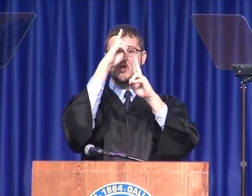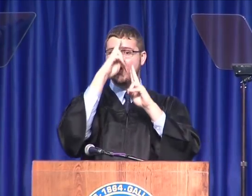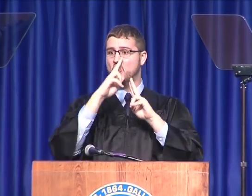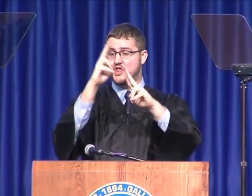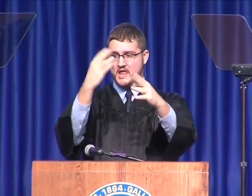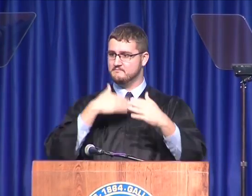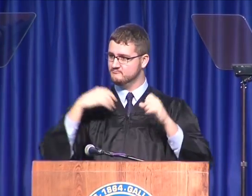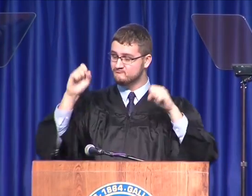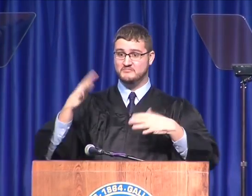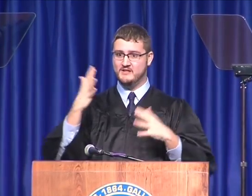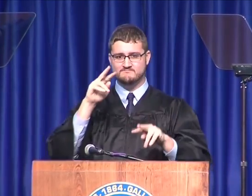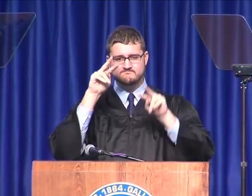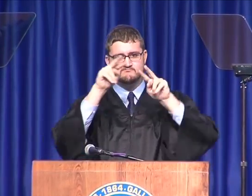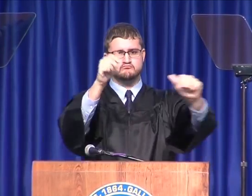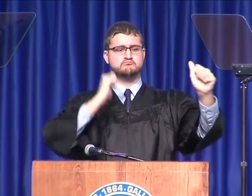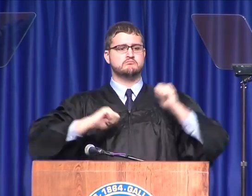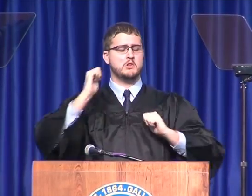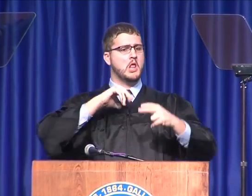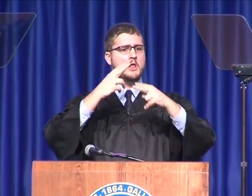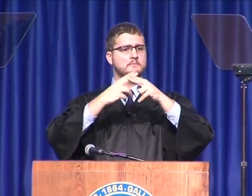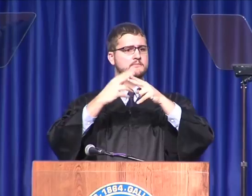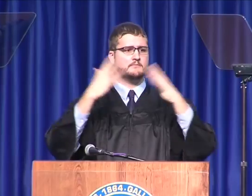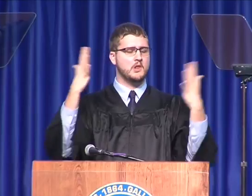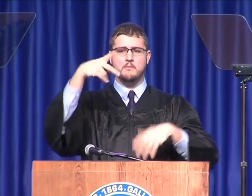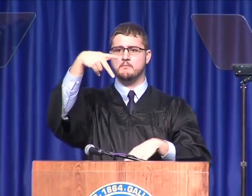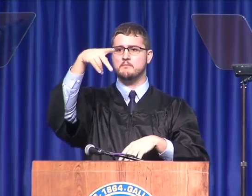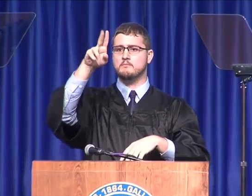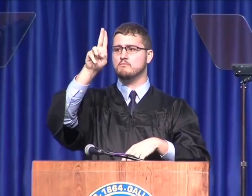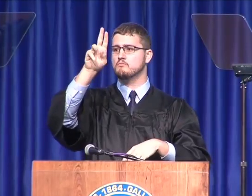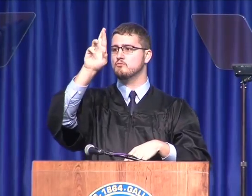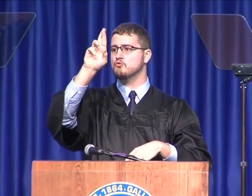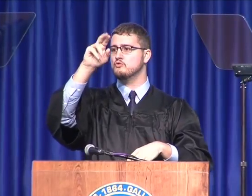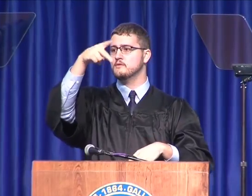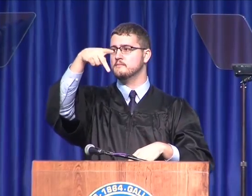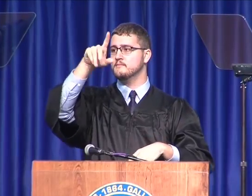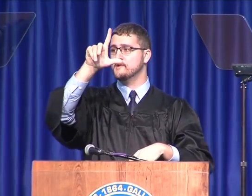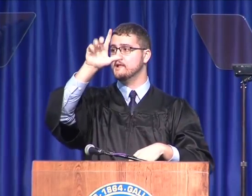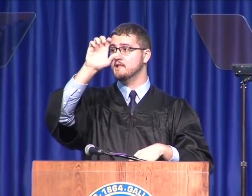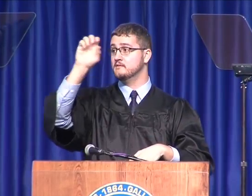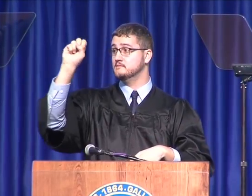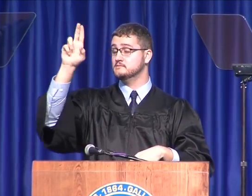[Trevor] We now have the incredible honor of seeing a performance, [Trevor] Titled 'Purple Summer'.